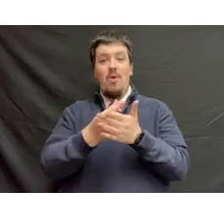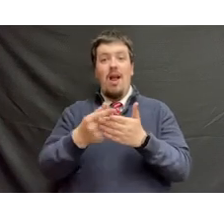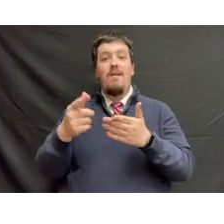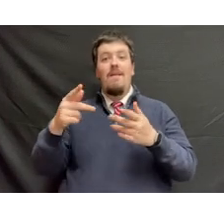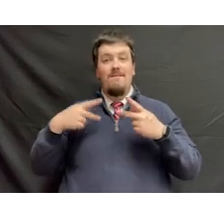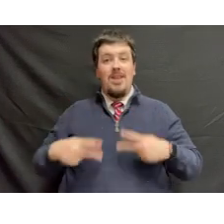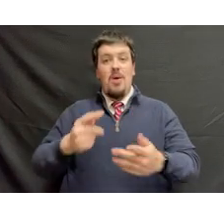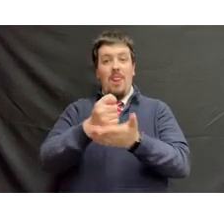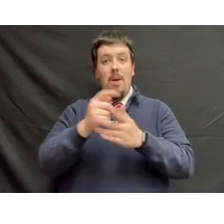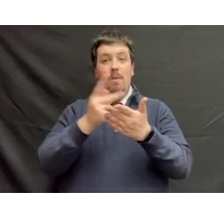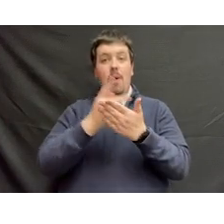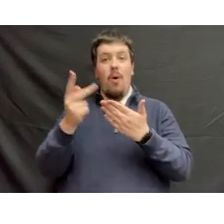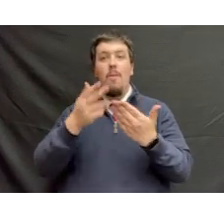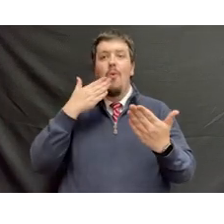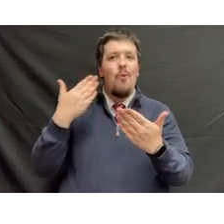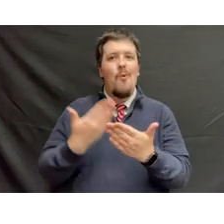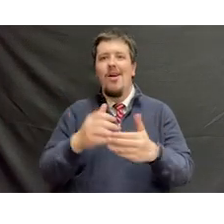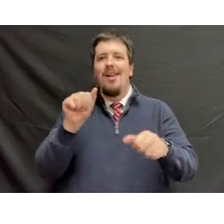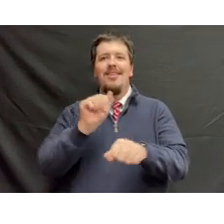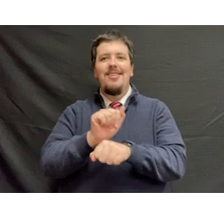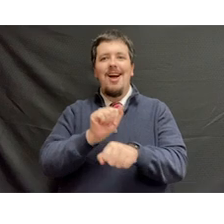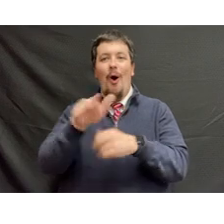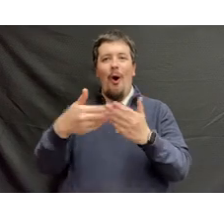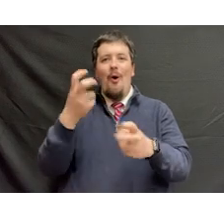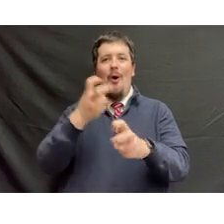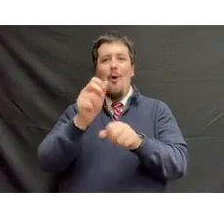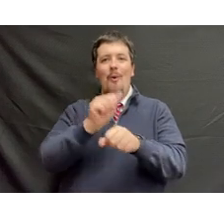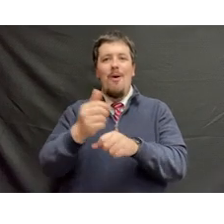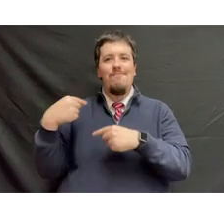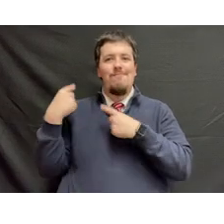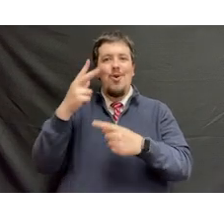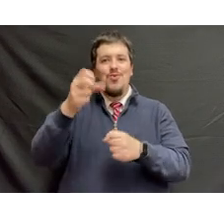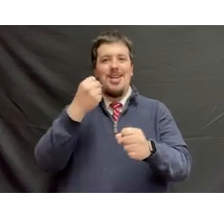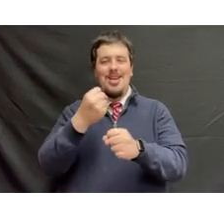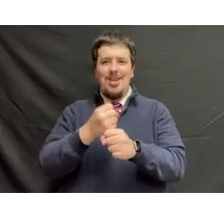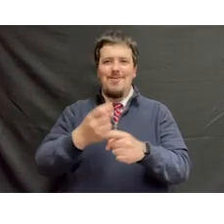graduating from the physical therapy program, well done. All of your hard work over the past three years has paid off